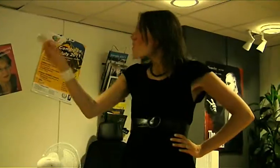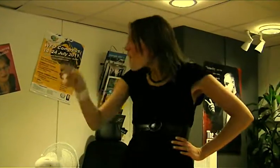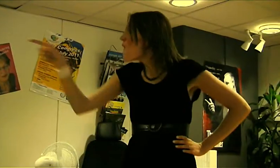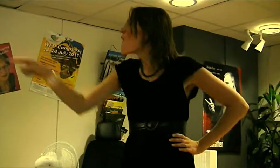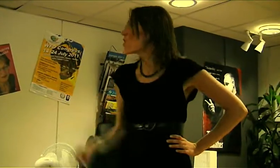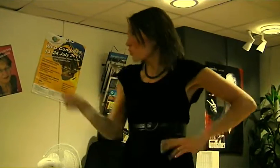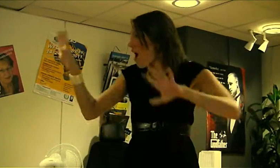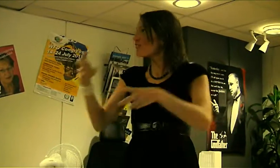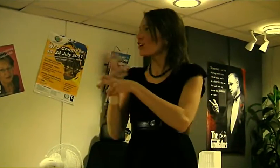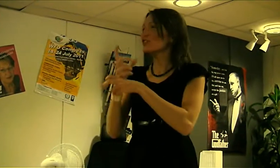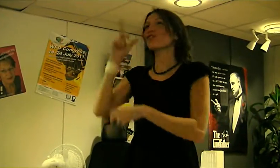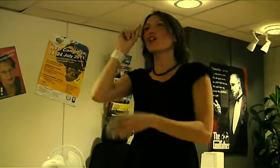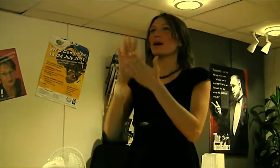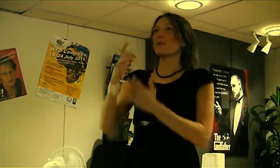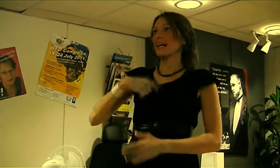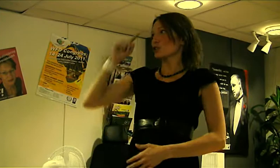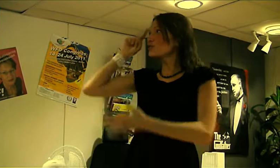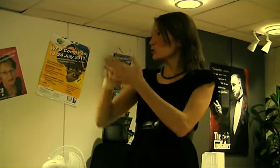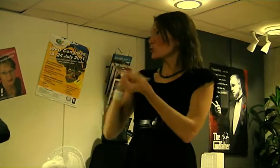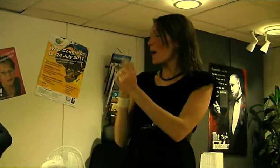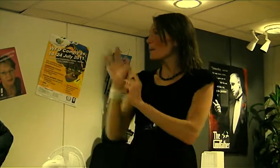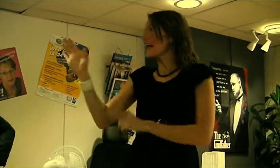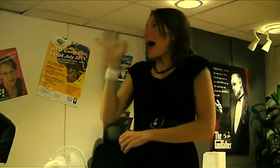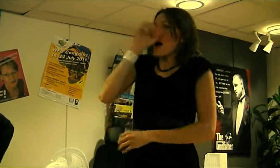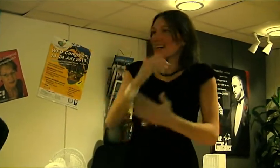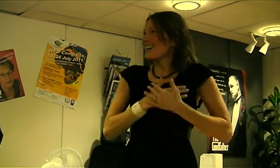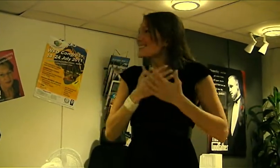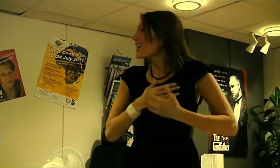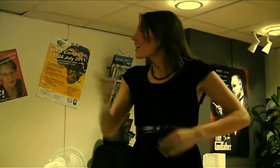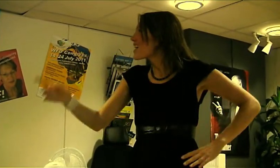Did you flirt with me so I would be your secret mistress?